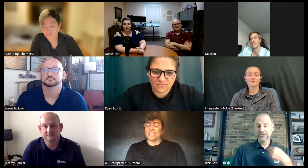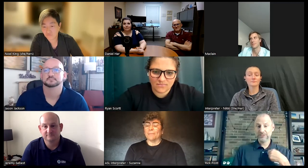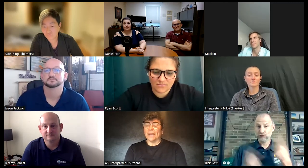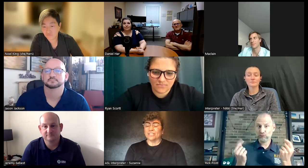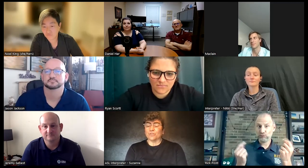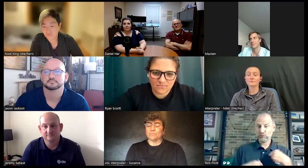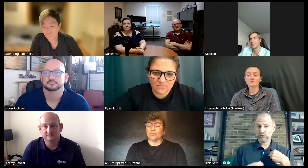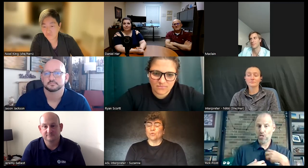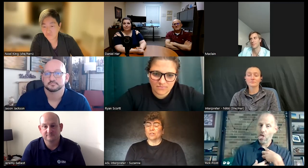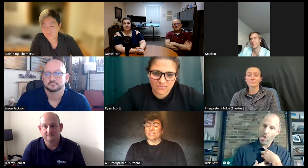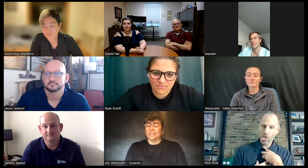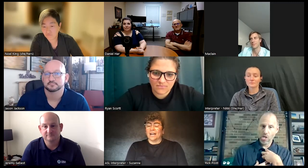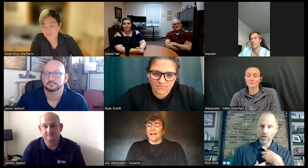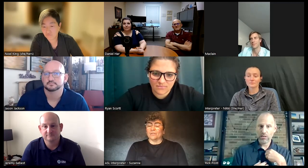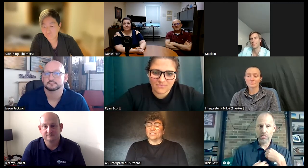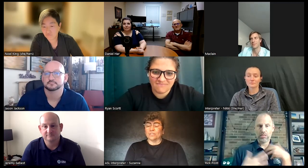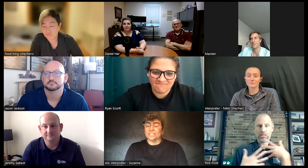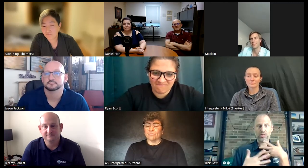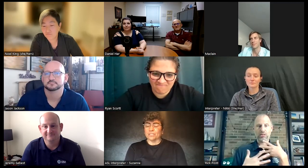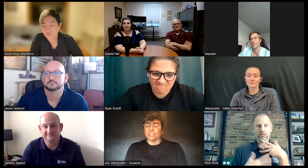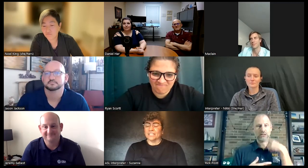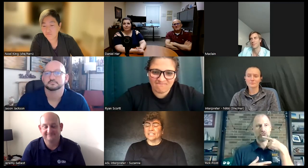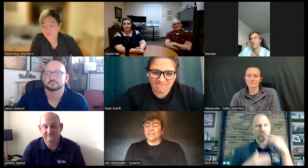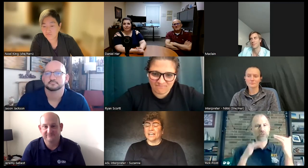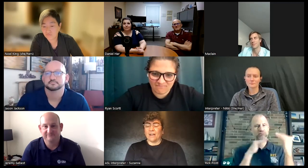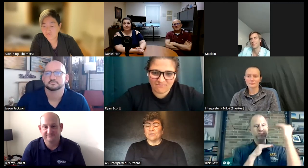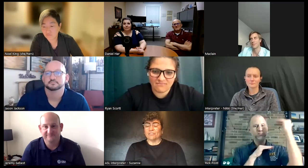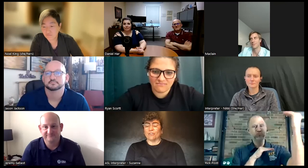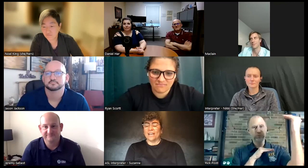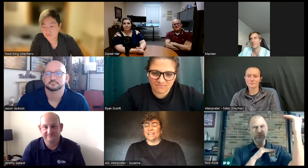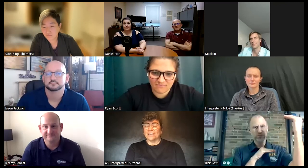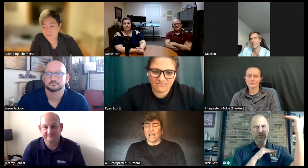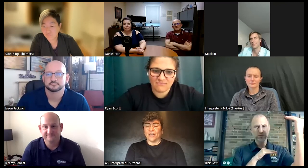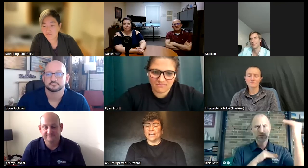be in a mainstream school I was the only deaf person and I was afraid I thought